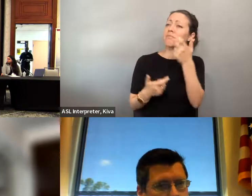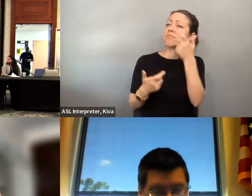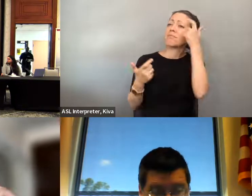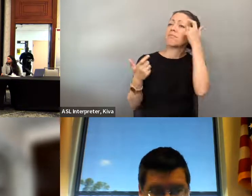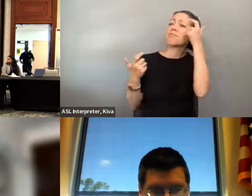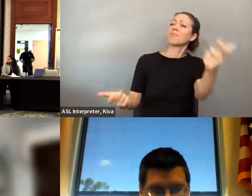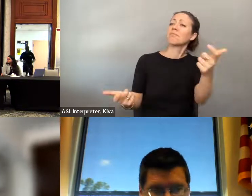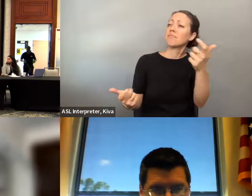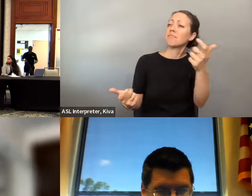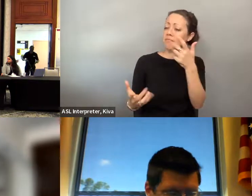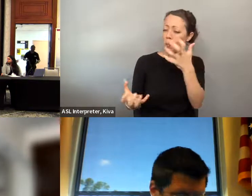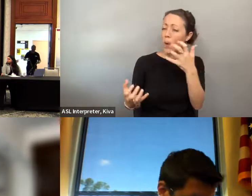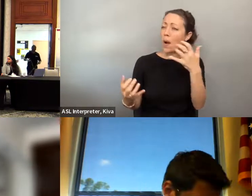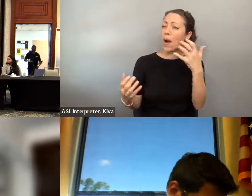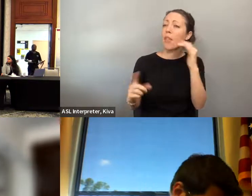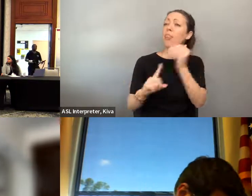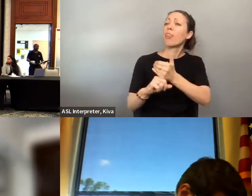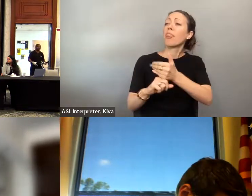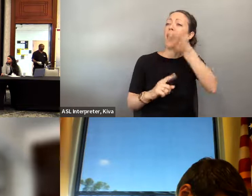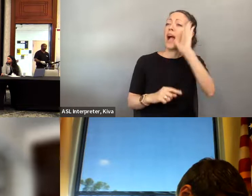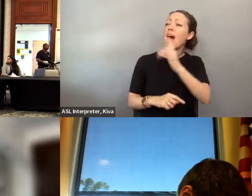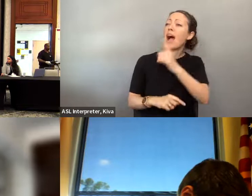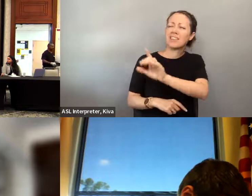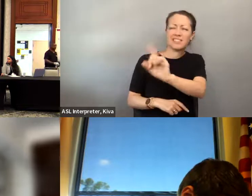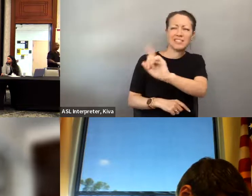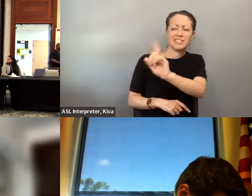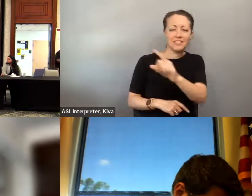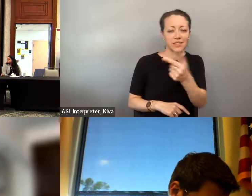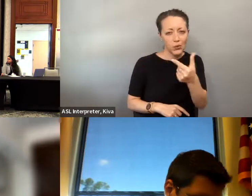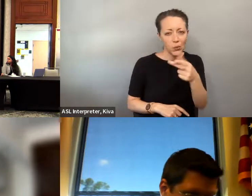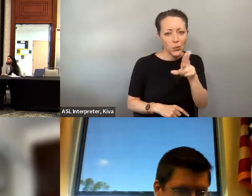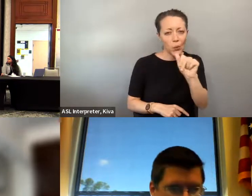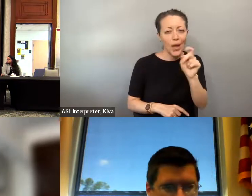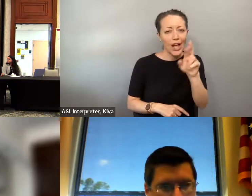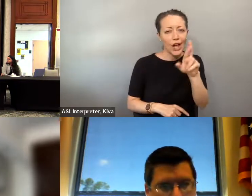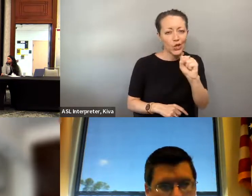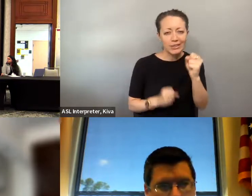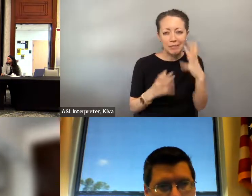offended that my God. Basically, many of them are Quakers. They were. It was like blasphemy, and they wanted to.